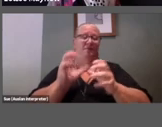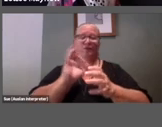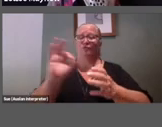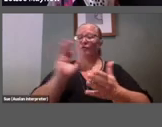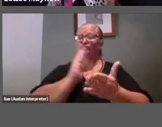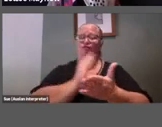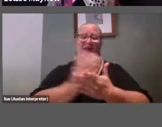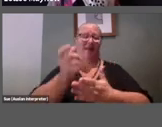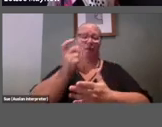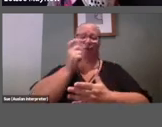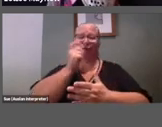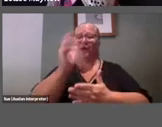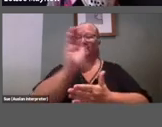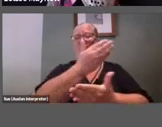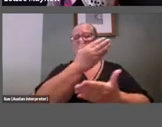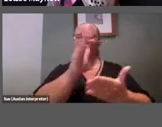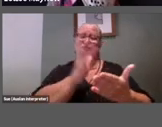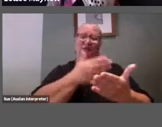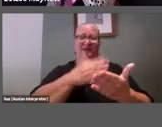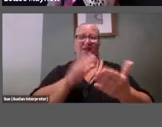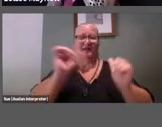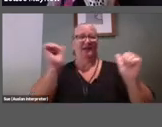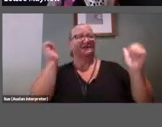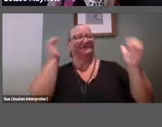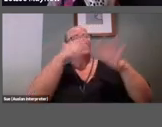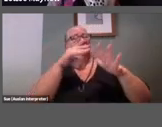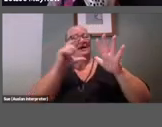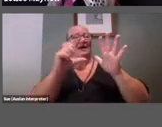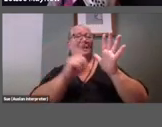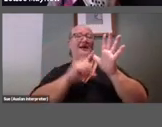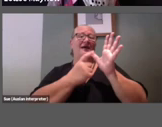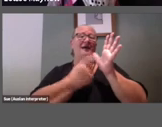His most famous poem is Karawane and I'm going to read just a